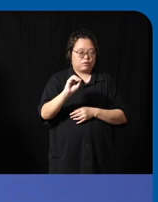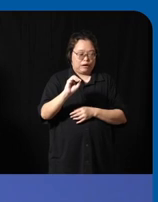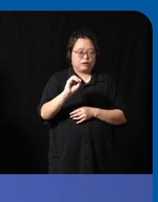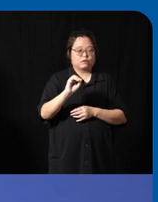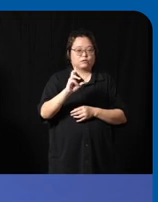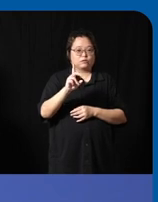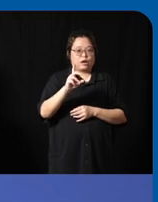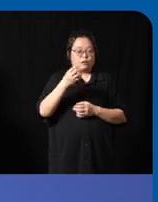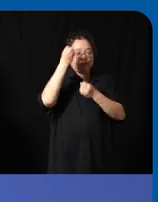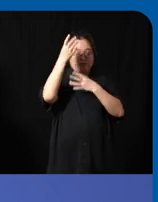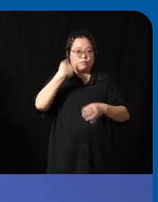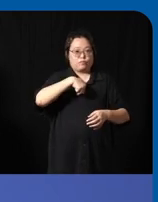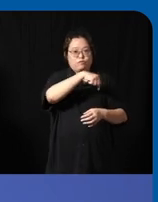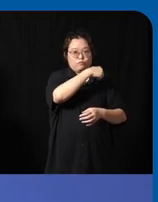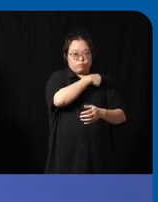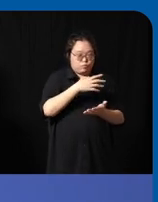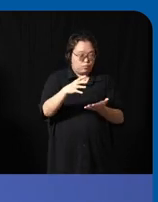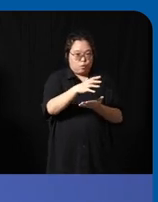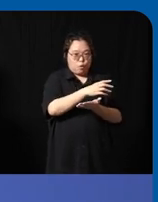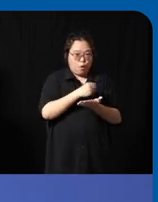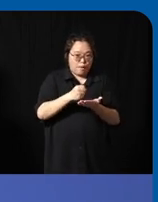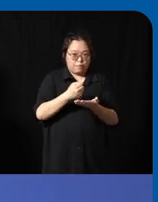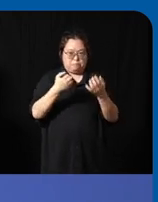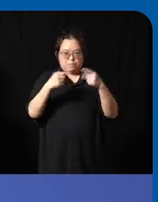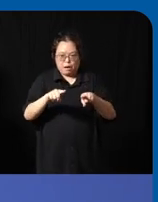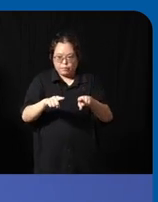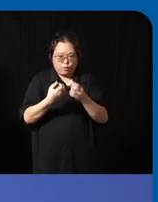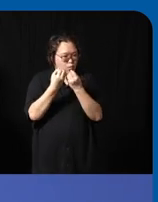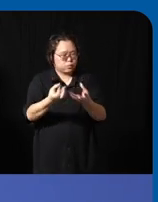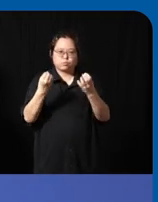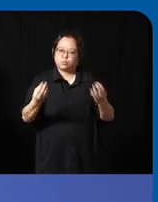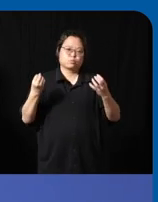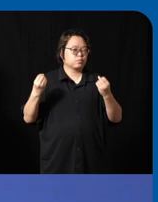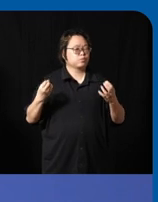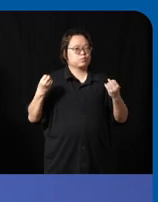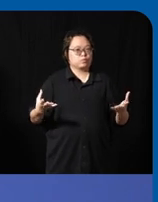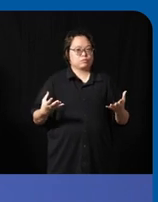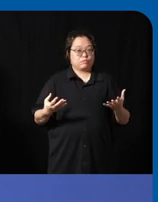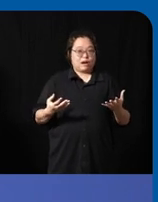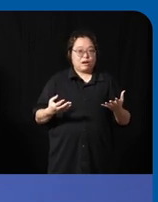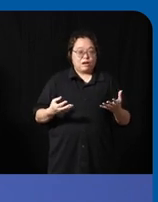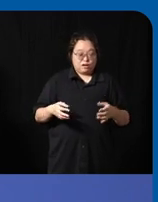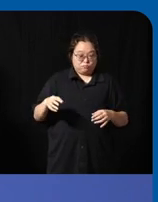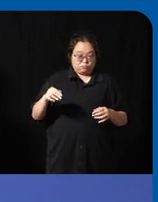effect so I think it's it's really great if can if this initiative can be replicated anyone anywhere